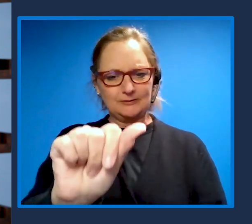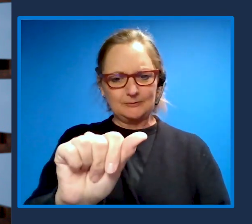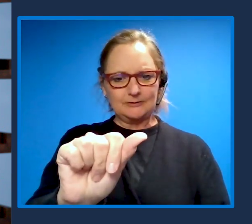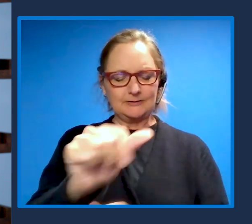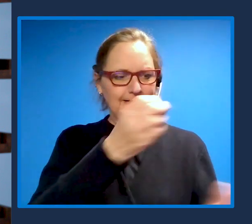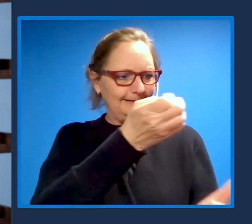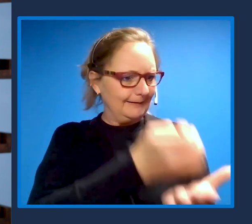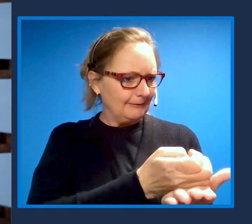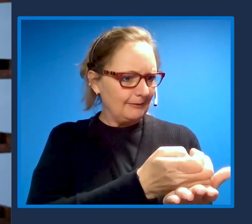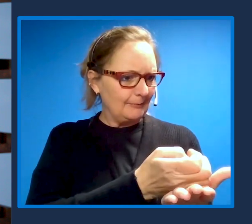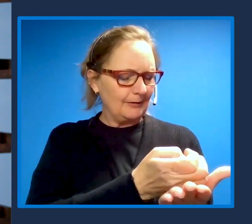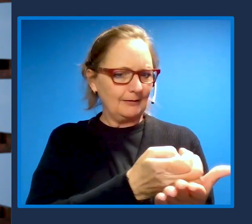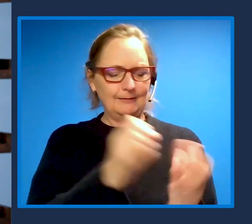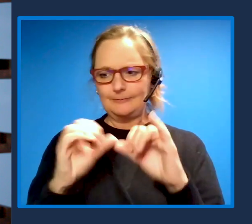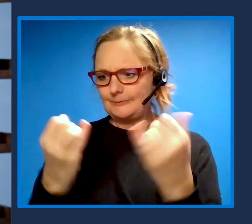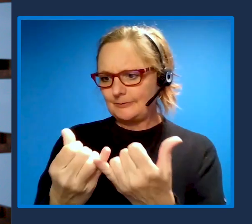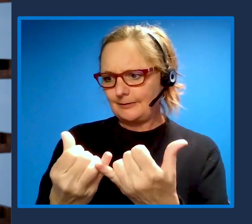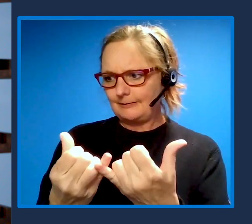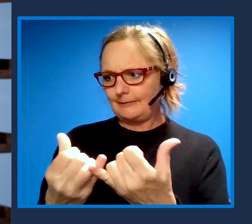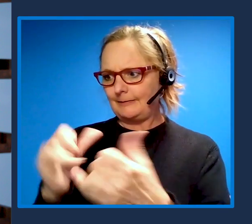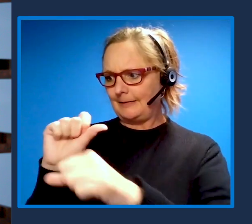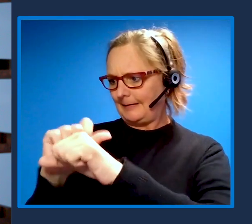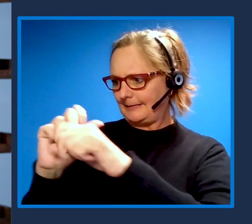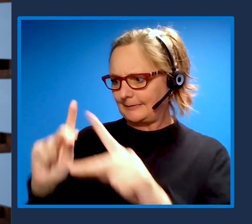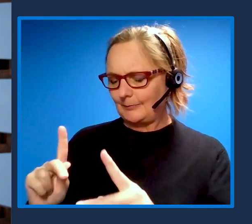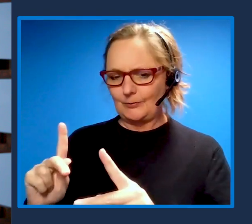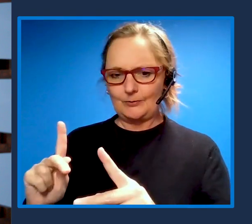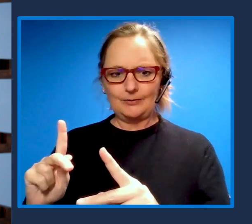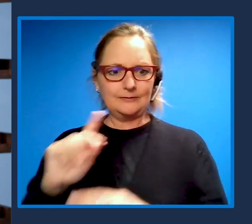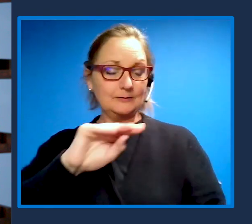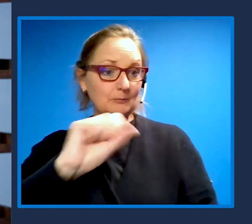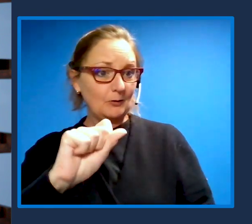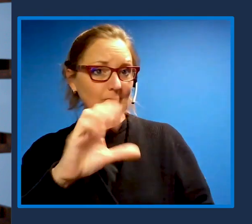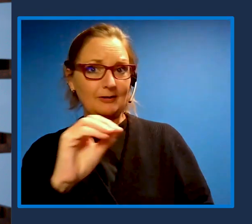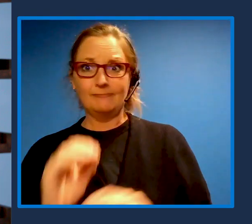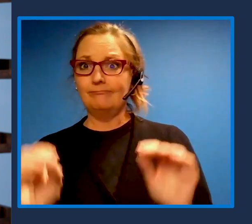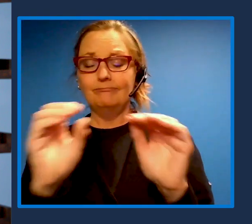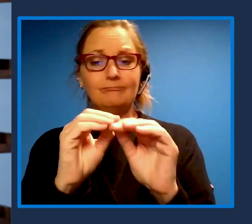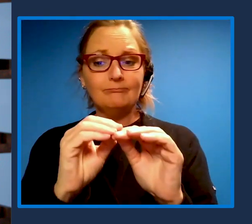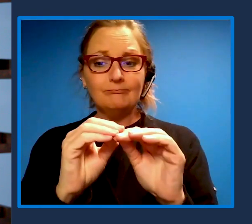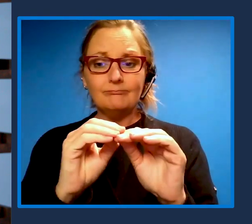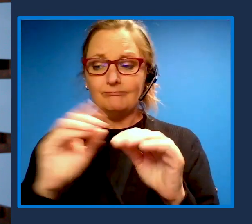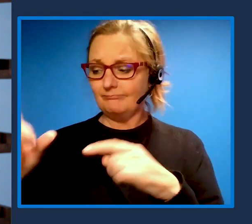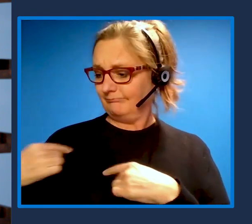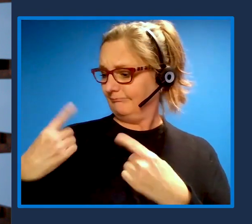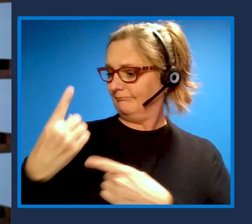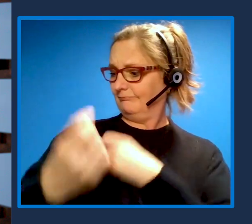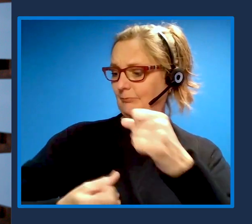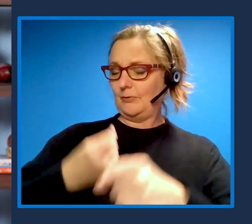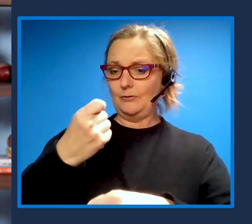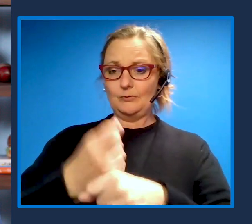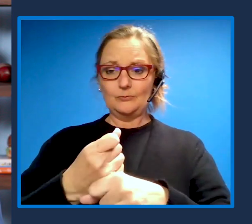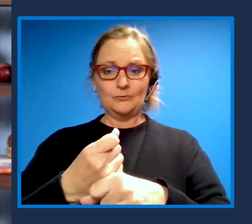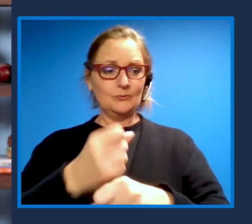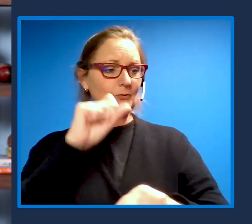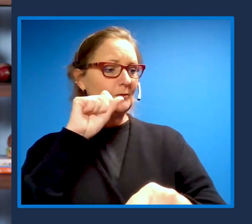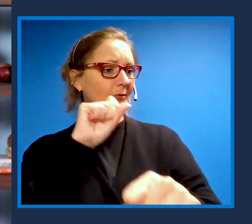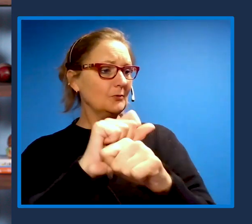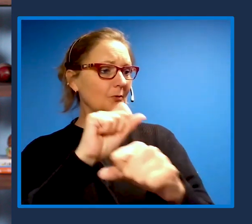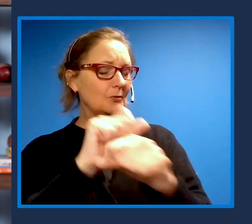in our workforce at Microsoft and beyond. And over the past several years work of this community has been just tremendous.